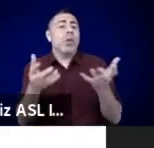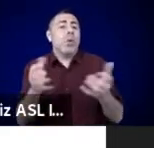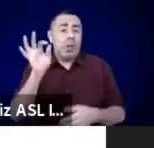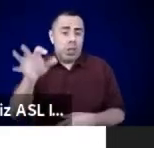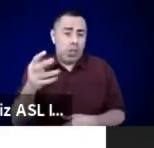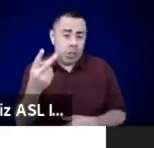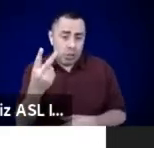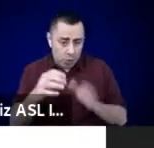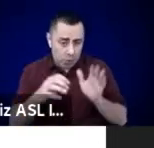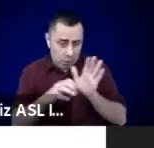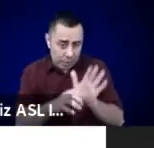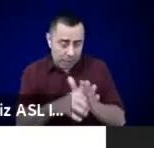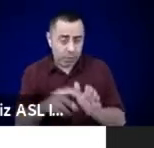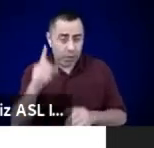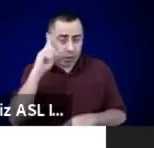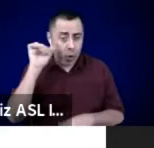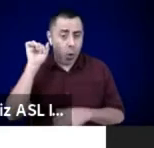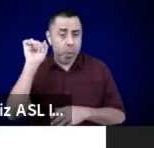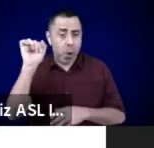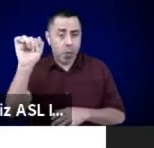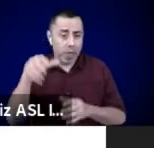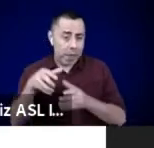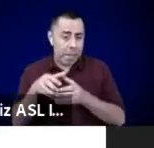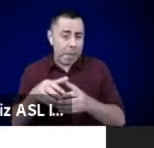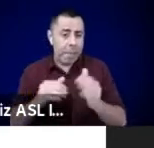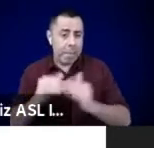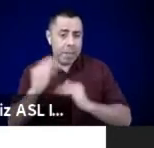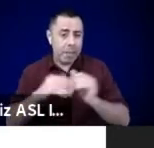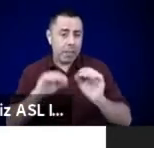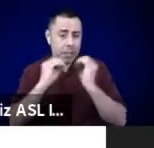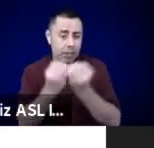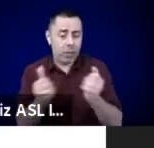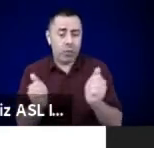Pick up the pace is like picking up the pulse again.